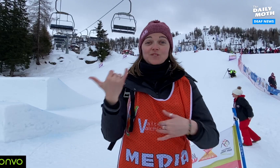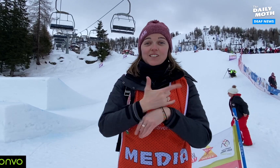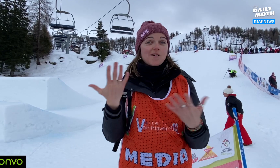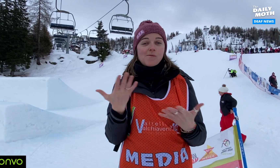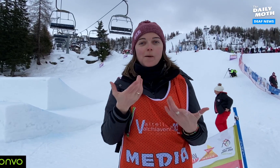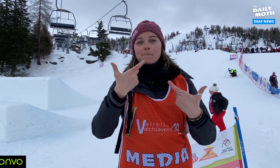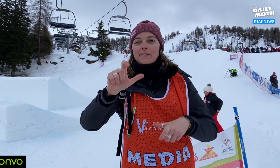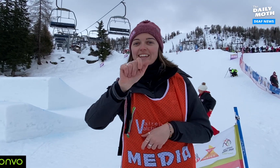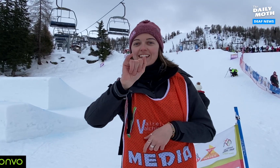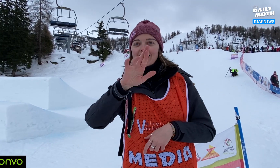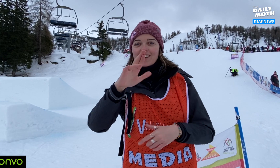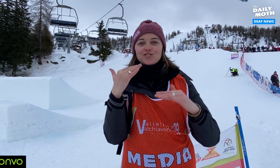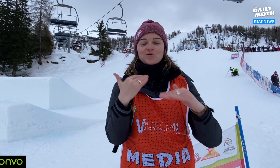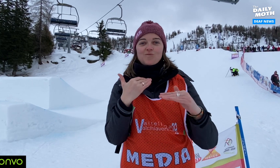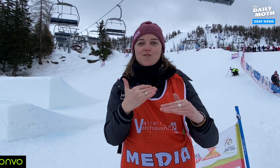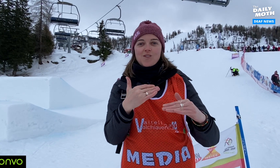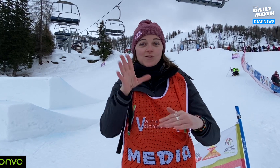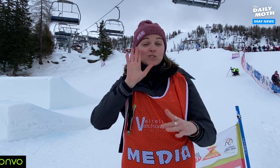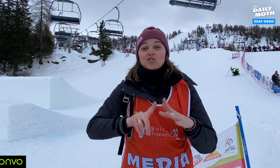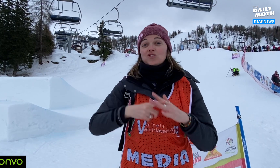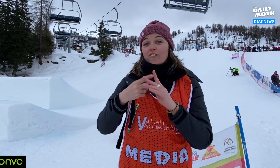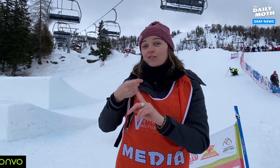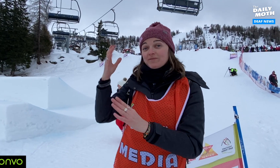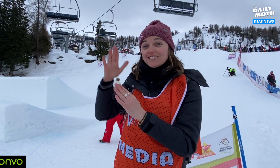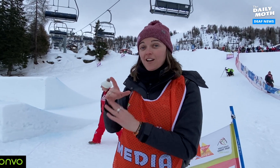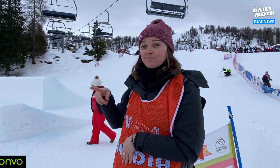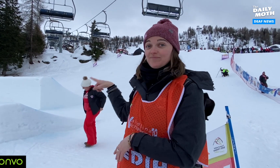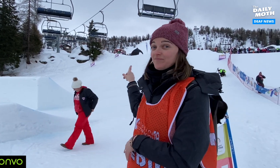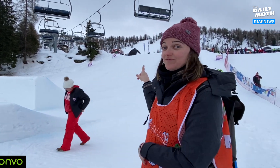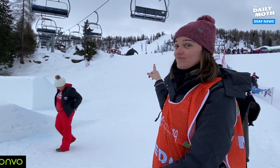Today is the “Big Air” snowboarding. It will start from the top over here.